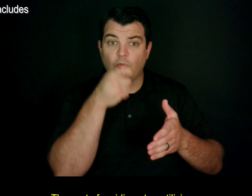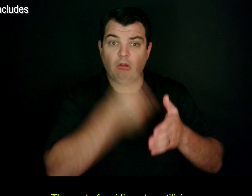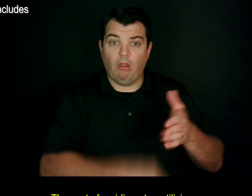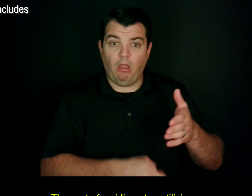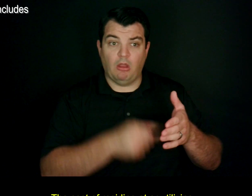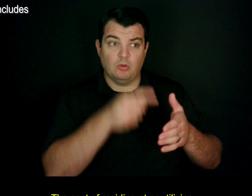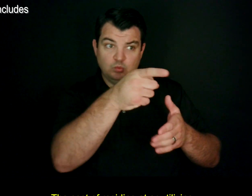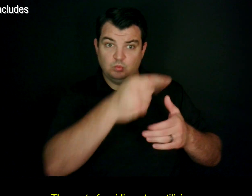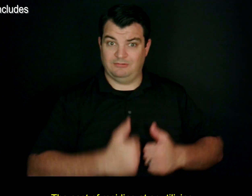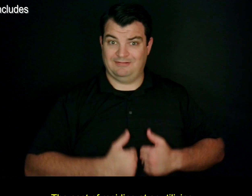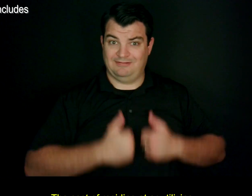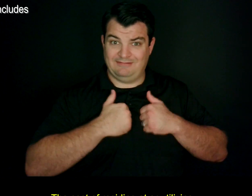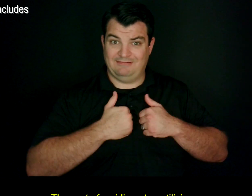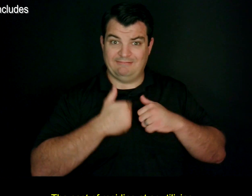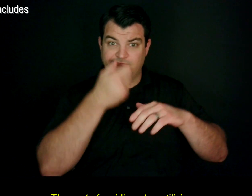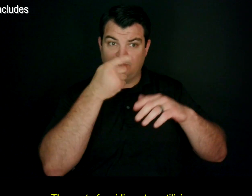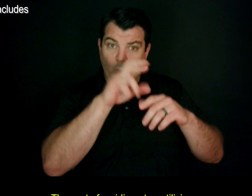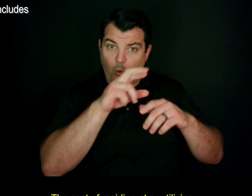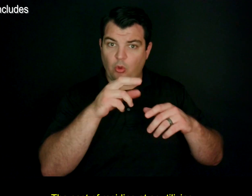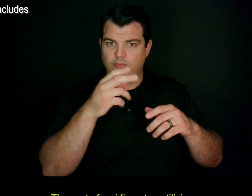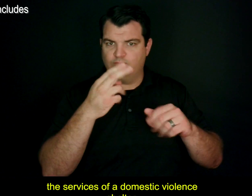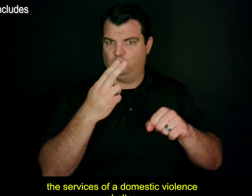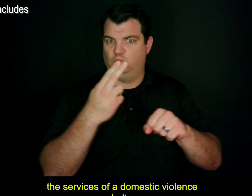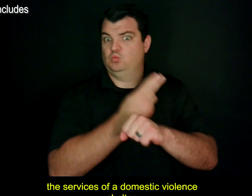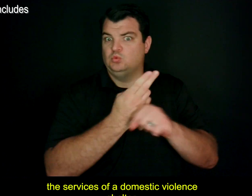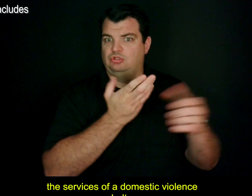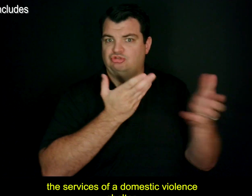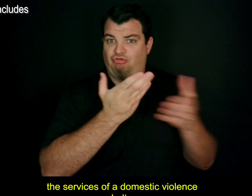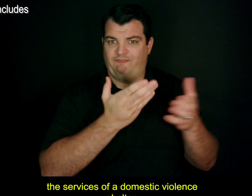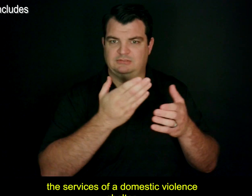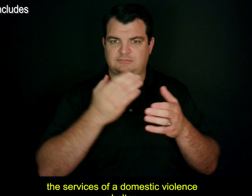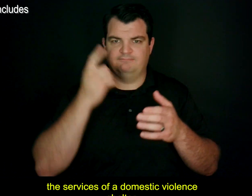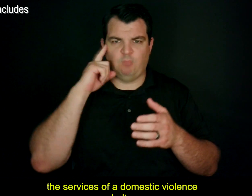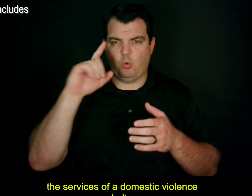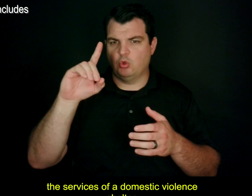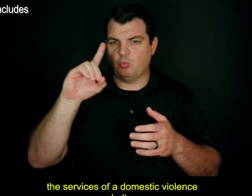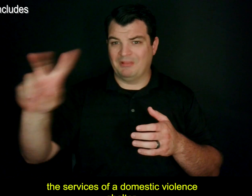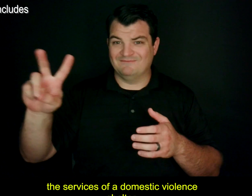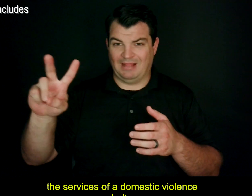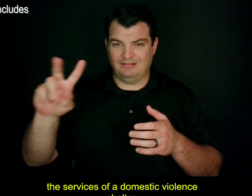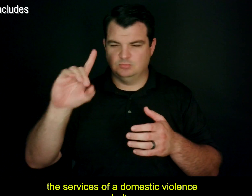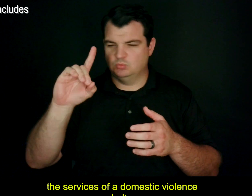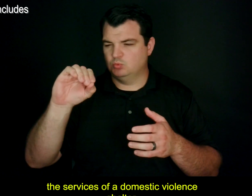The cost of residing at or utilizing the services of a domestic violence shelter.